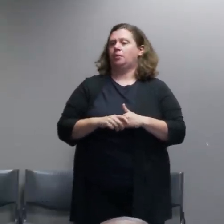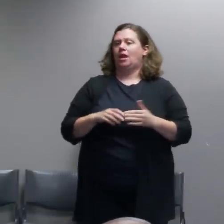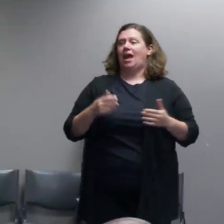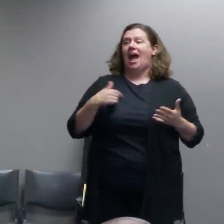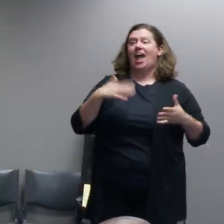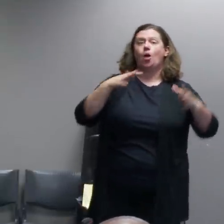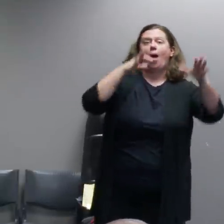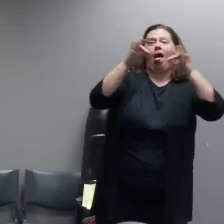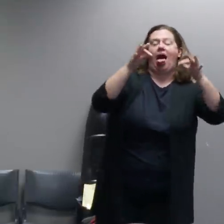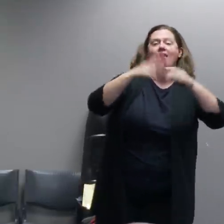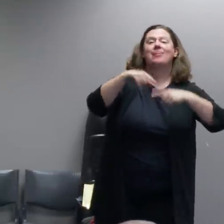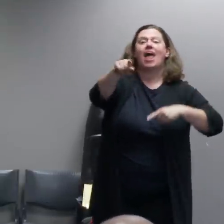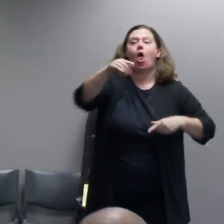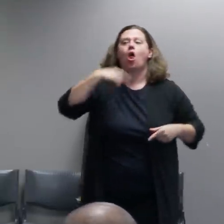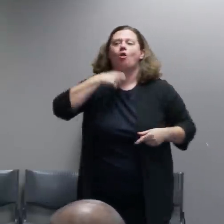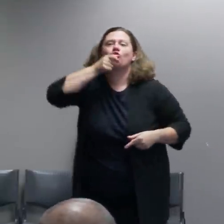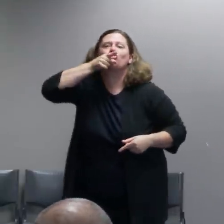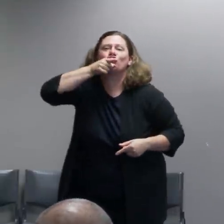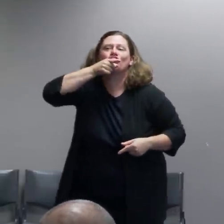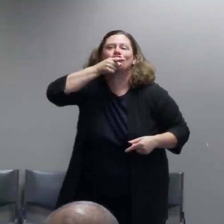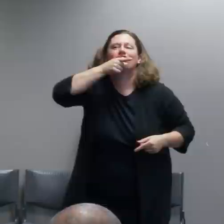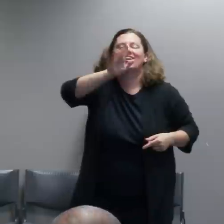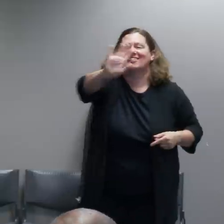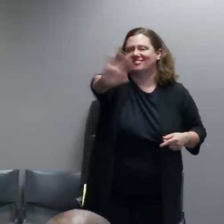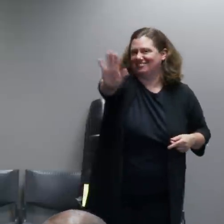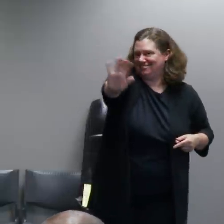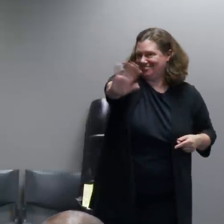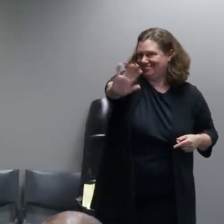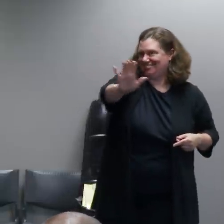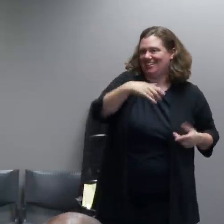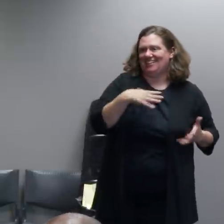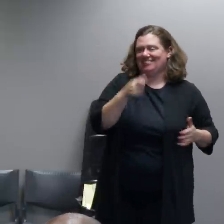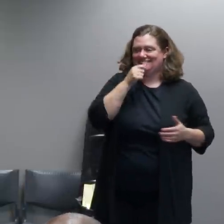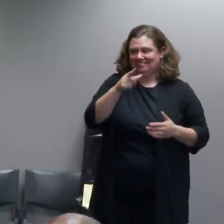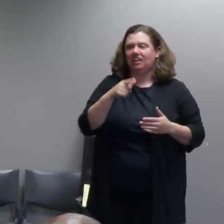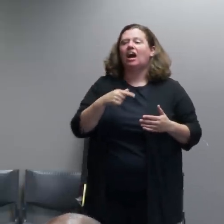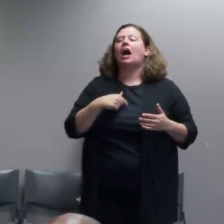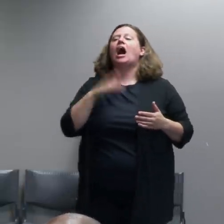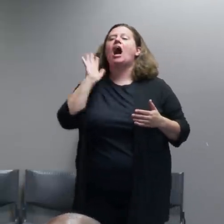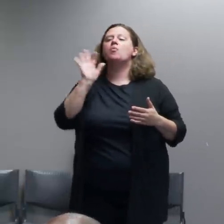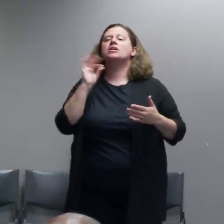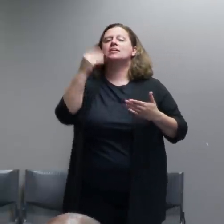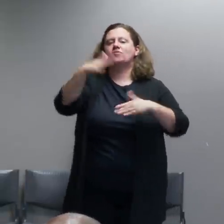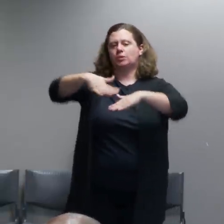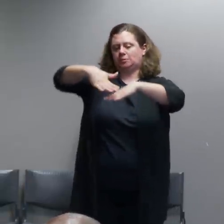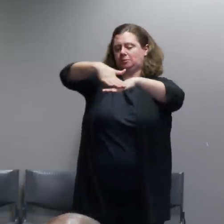this kind of activity but I'll tell you as much as I can. Our crowd management